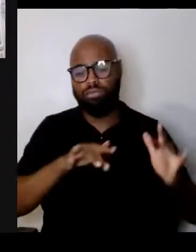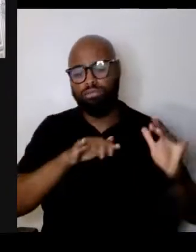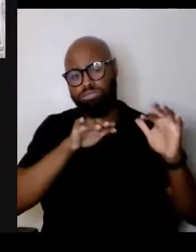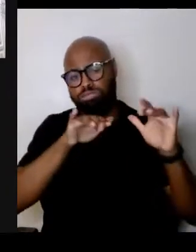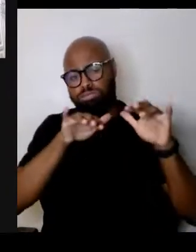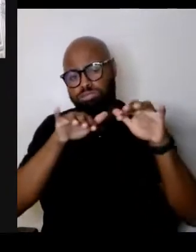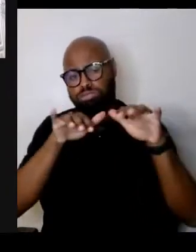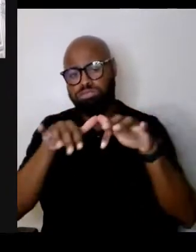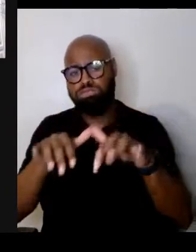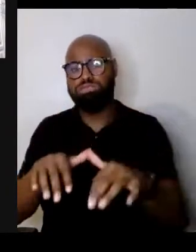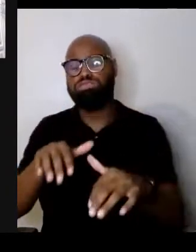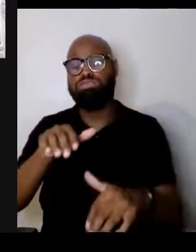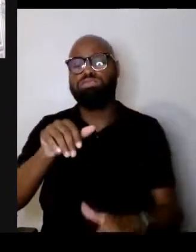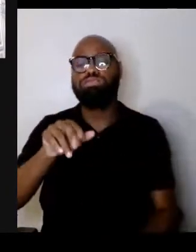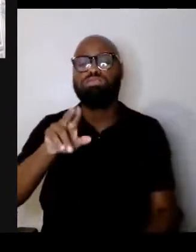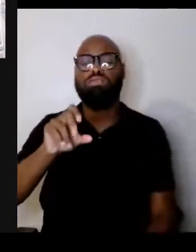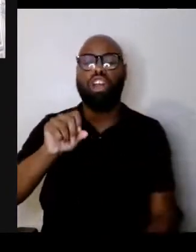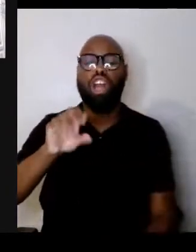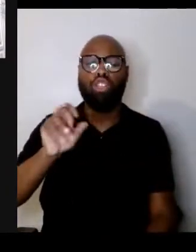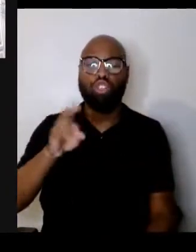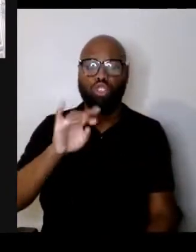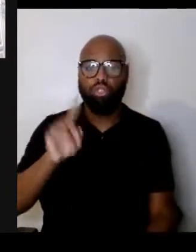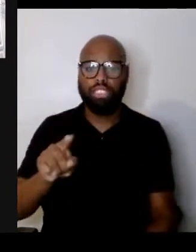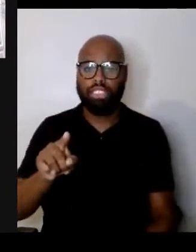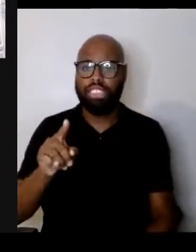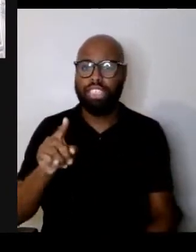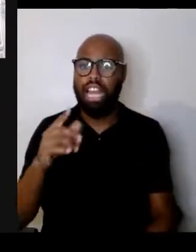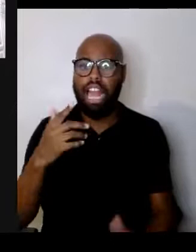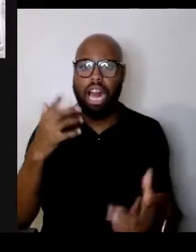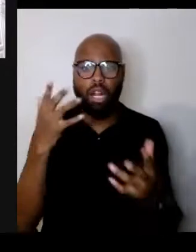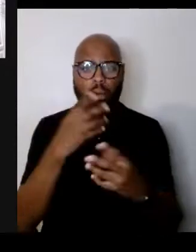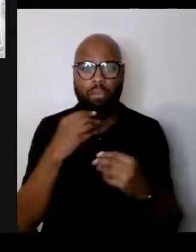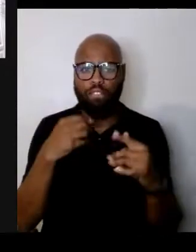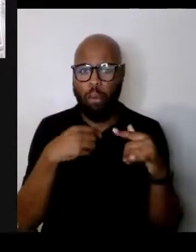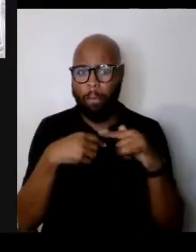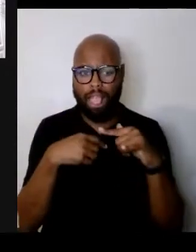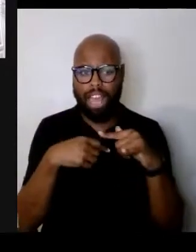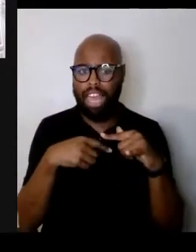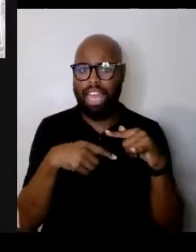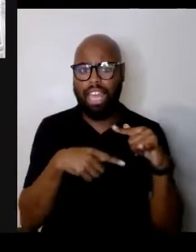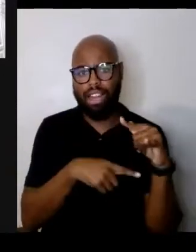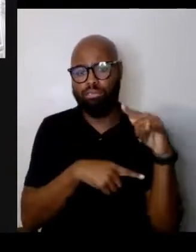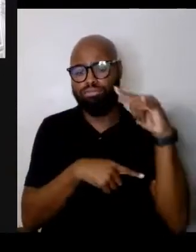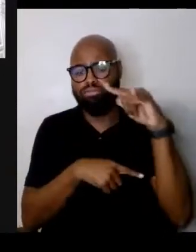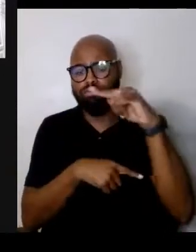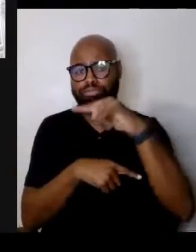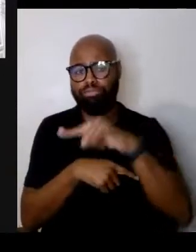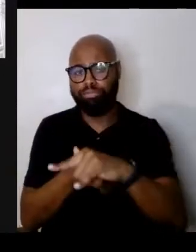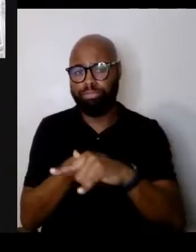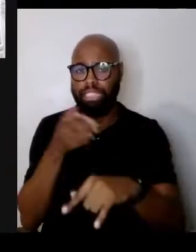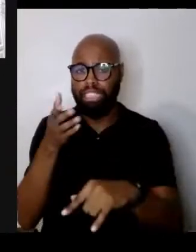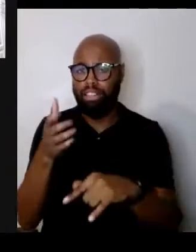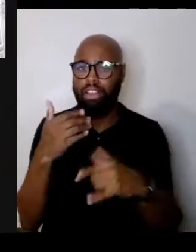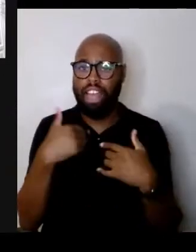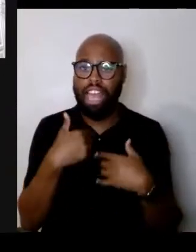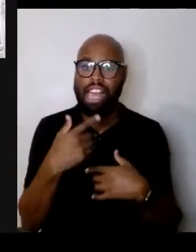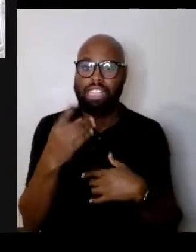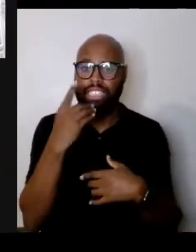chartered a beautiful plane and we had a dinner. My daughter and I were keynote speakers,